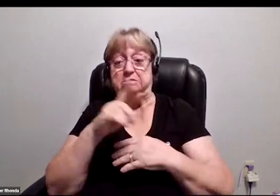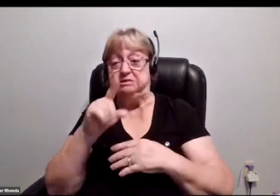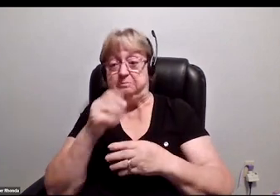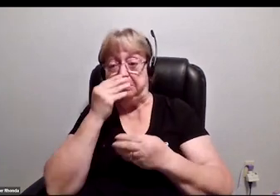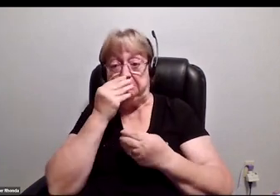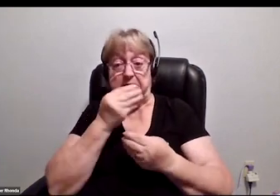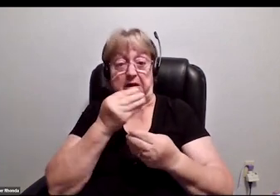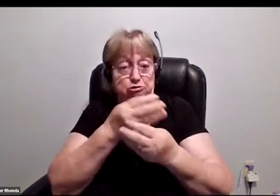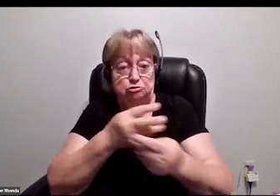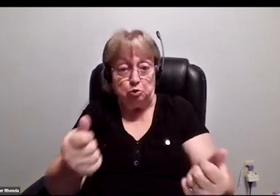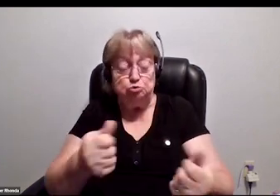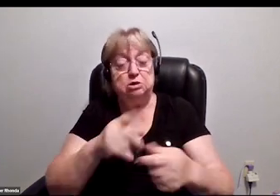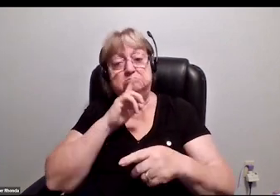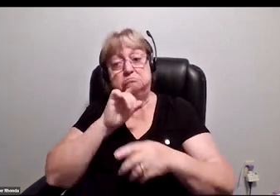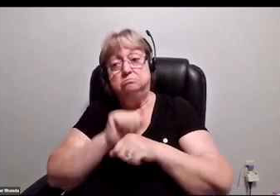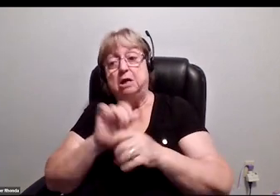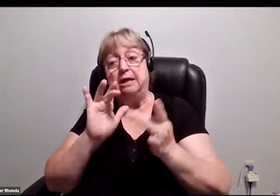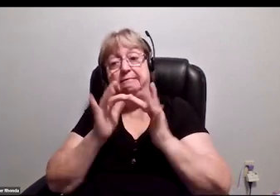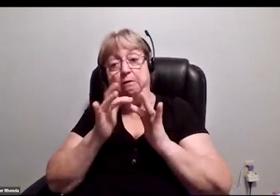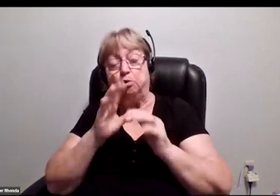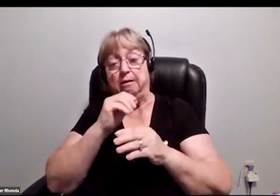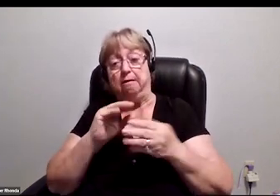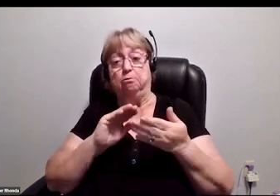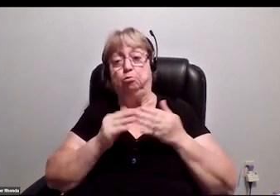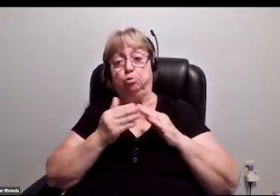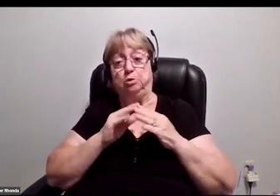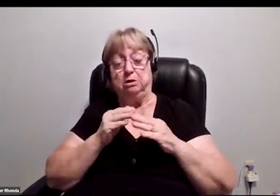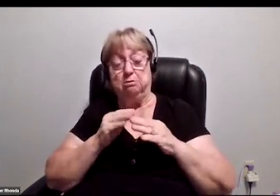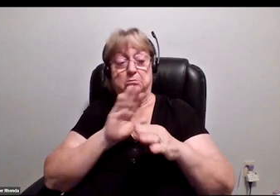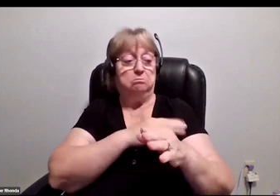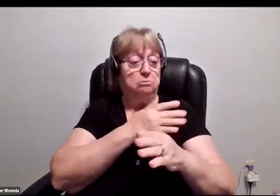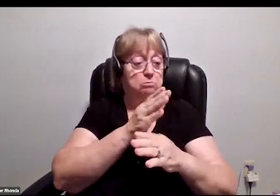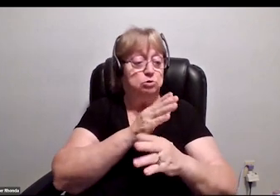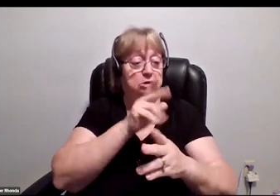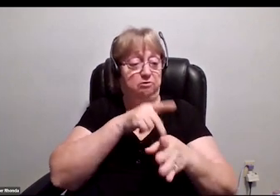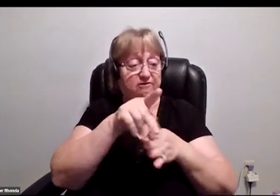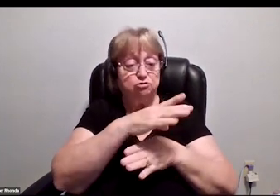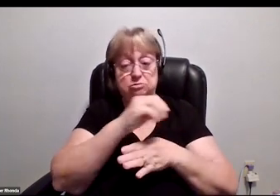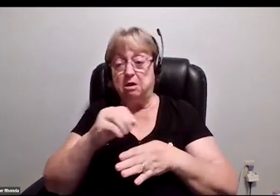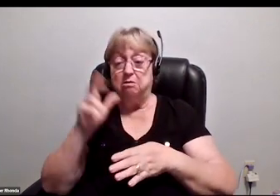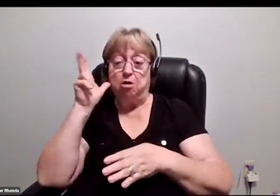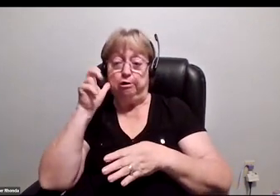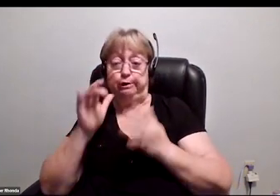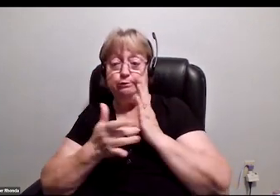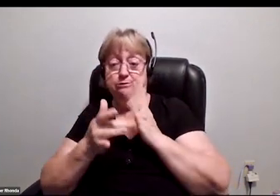and community of music professionals and audio tech folks with disabilities and neurodivergence.